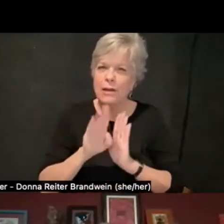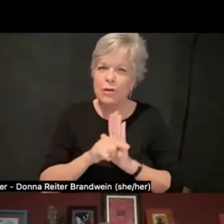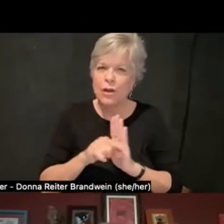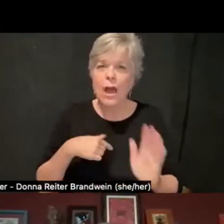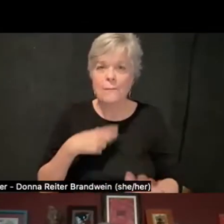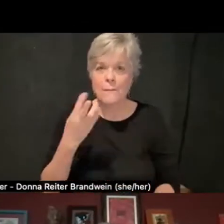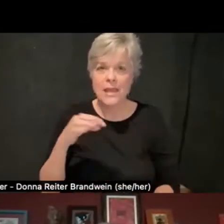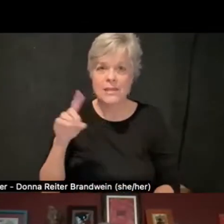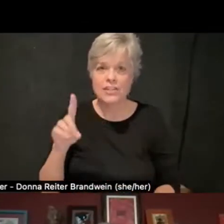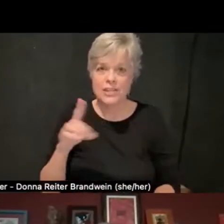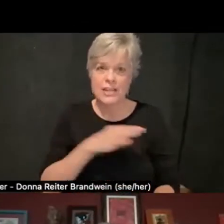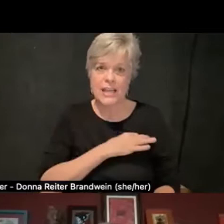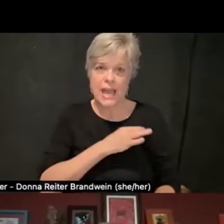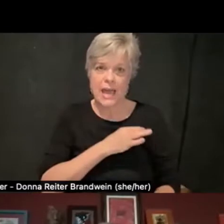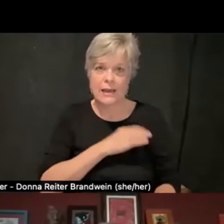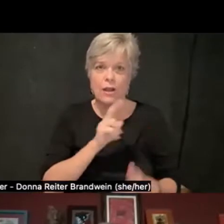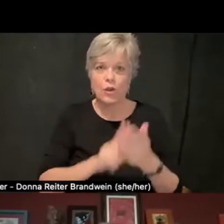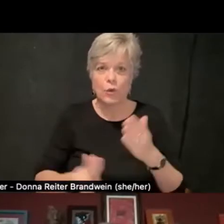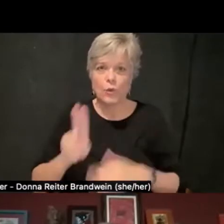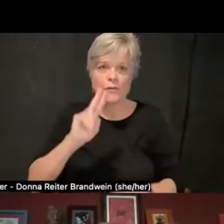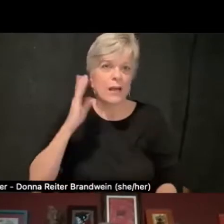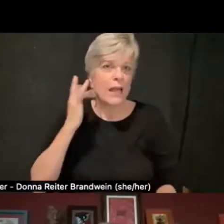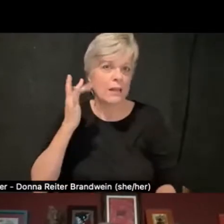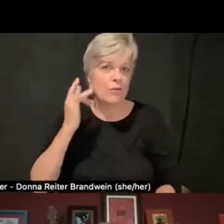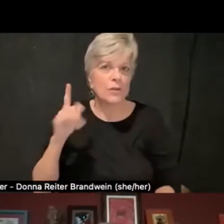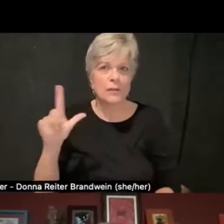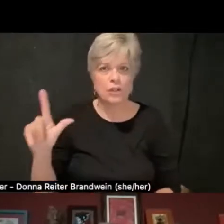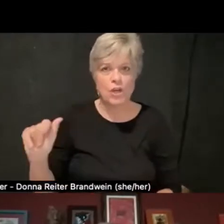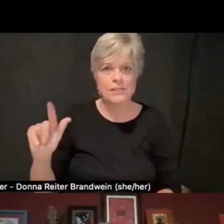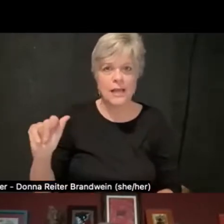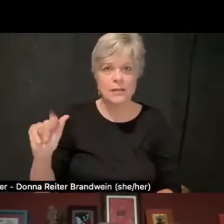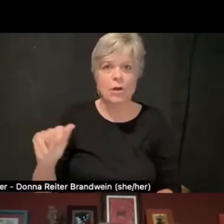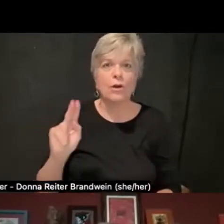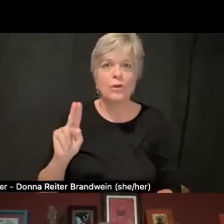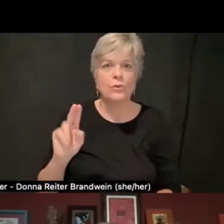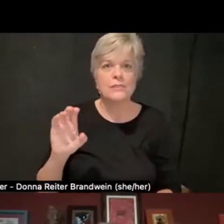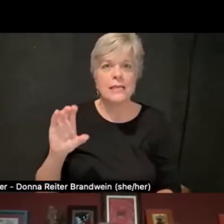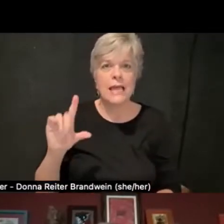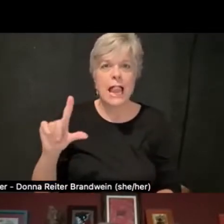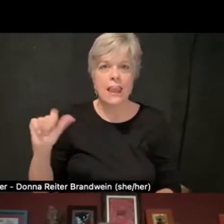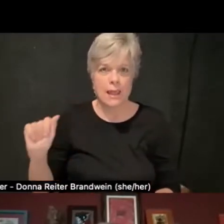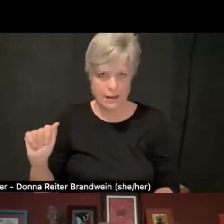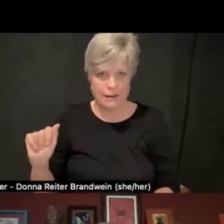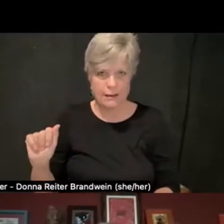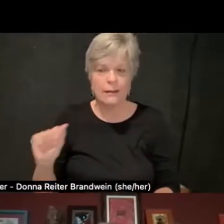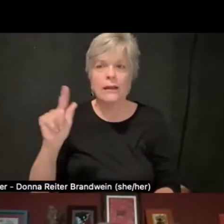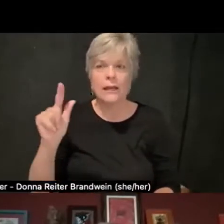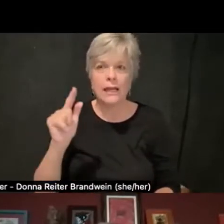at the University of California Los Angeles, or UCLA, in their Higher Education program.